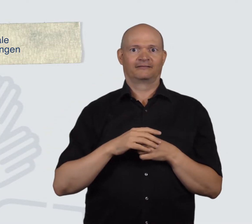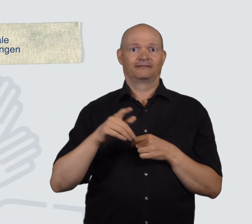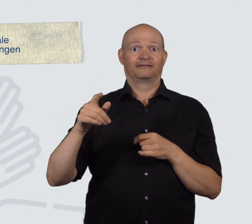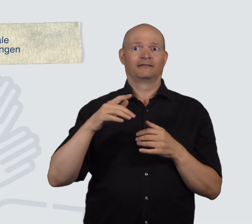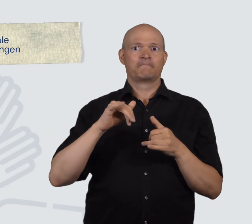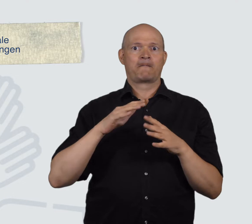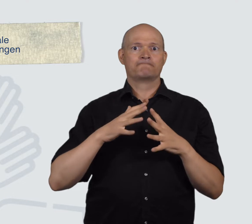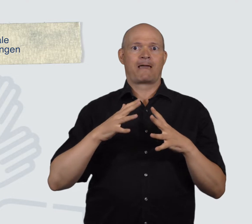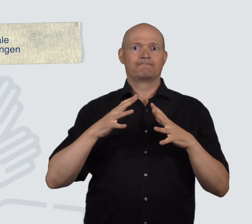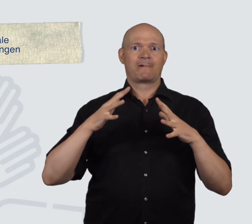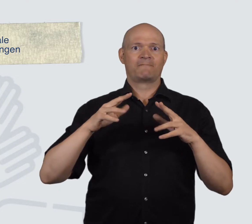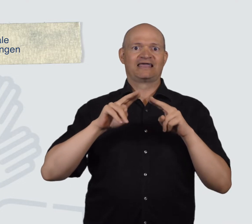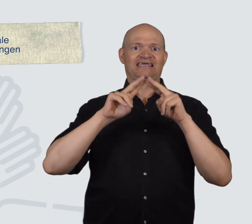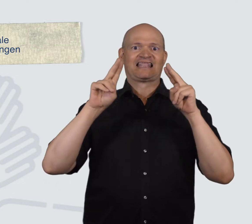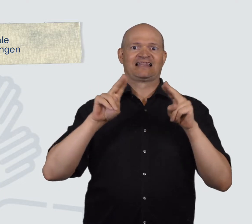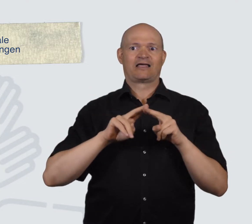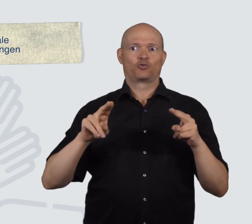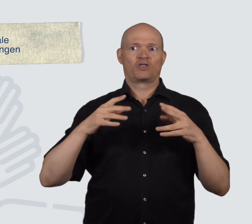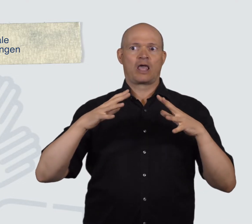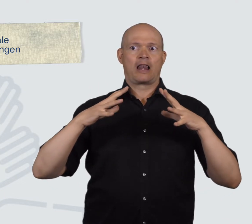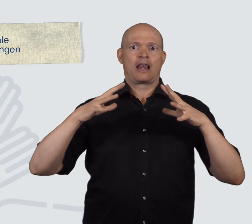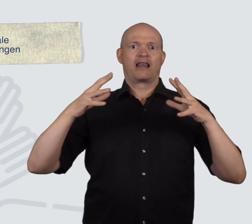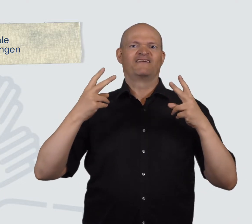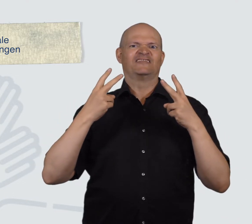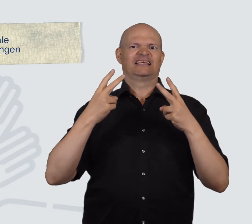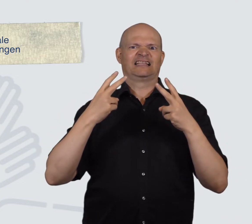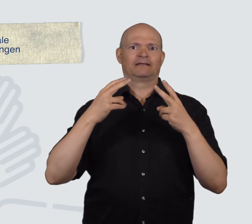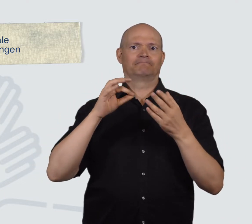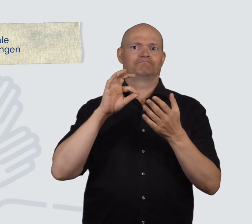Increasing internationalism is an important aspect